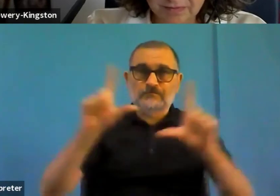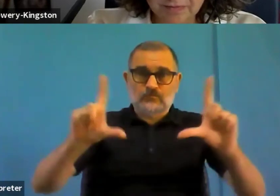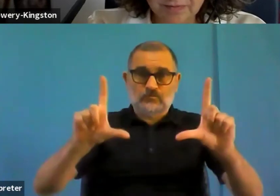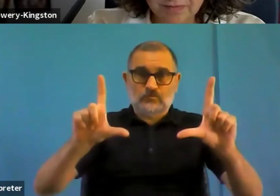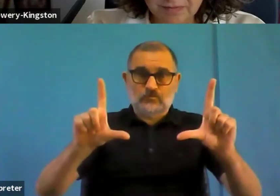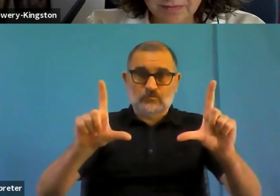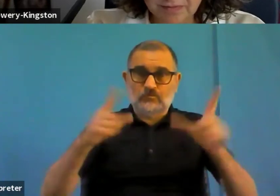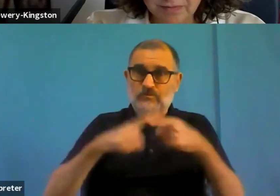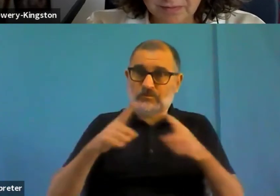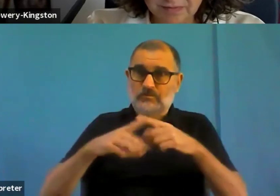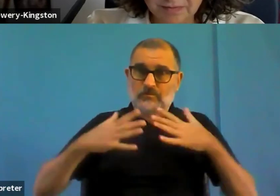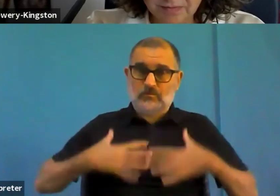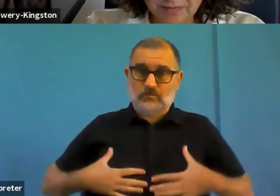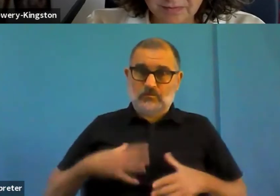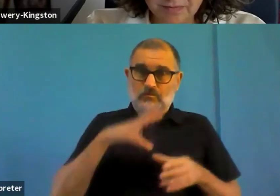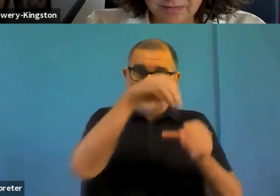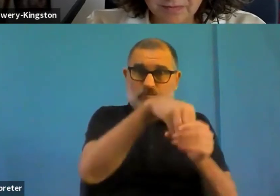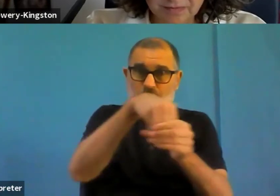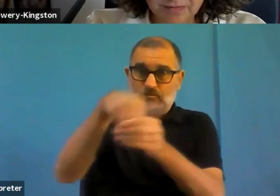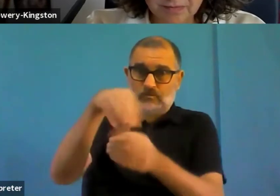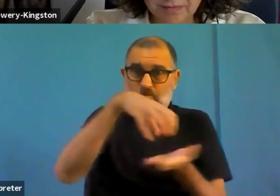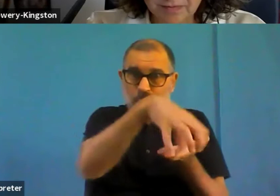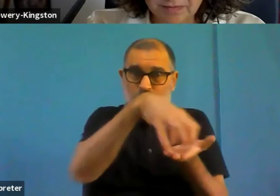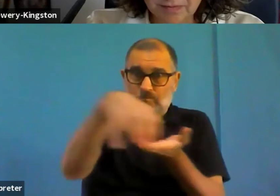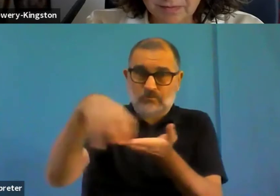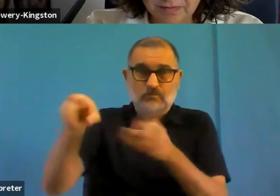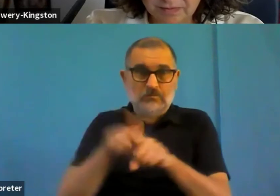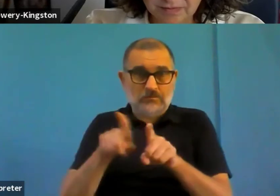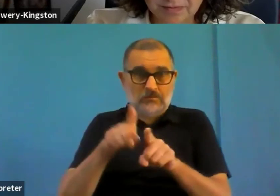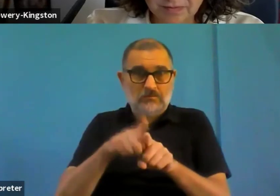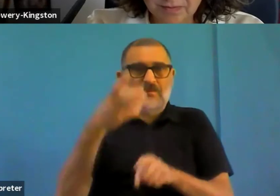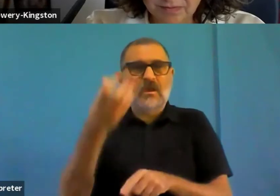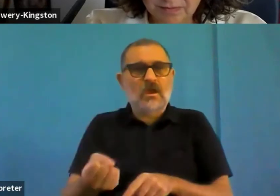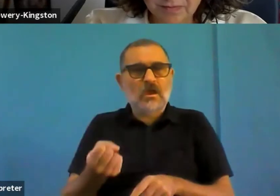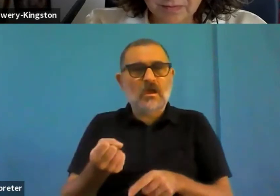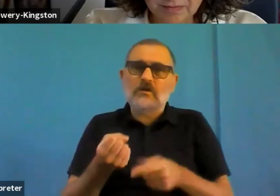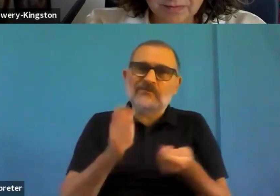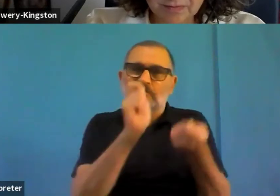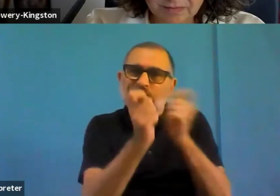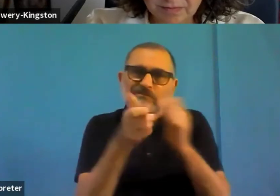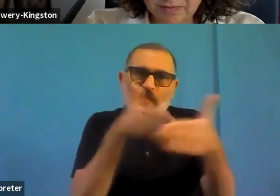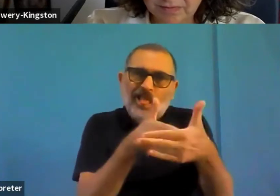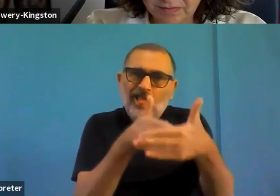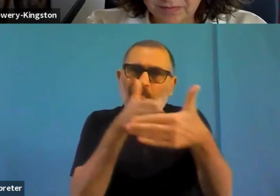I don't think I mean, I don't know what to think. I don't know if I have to be sad, surprised, angry?